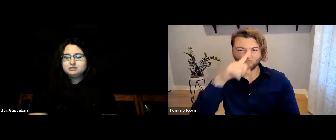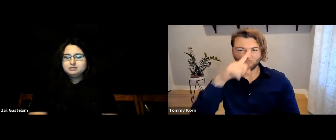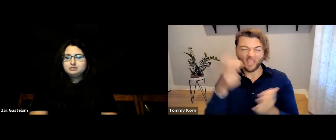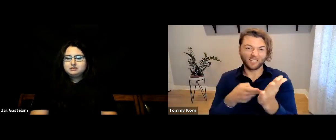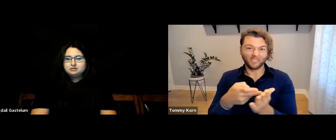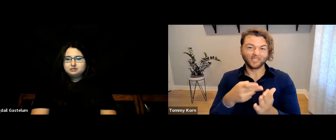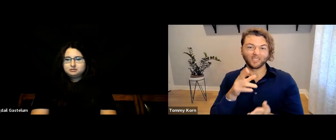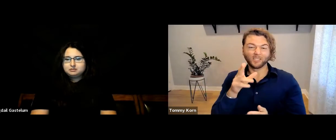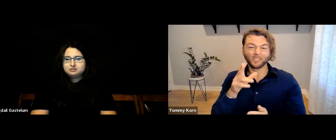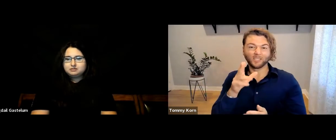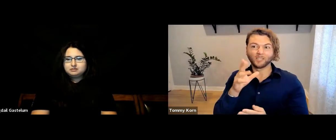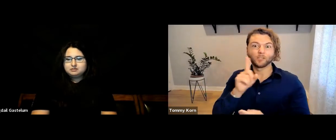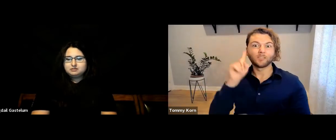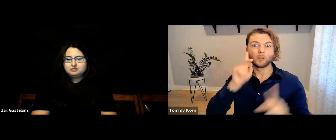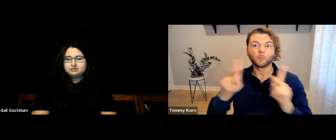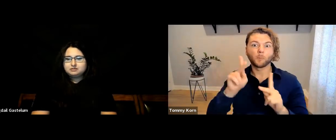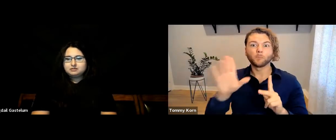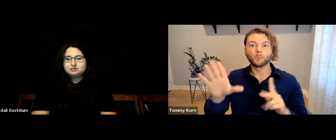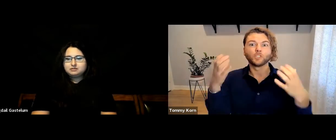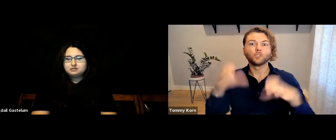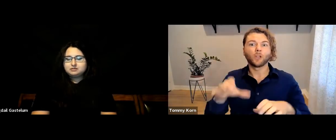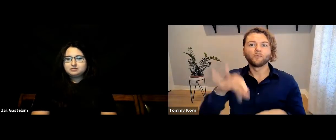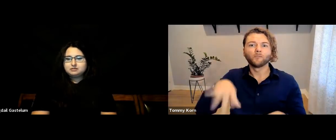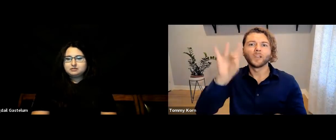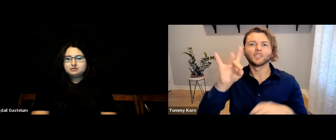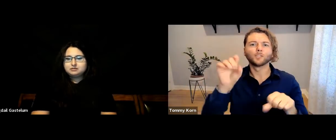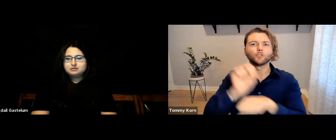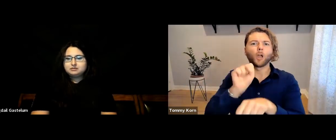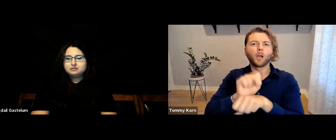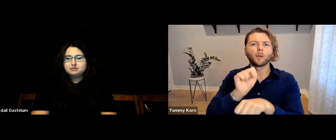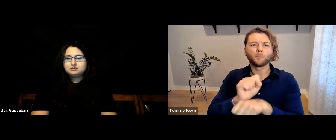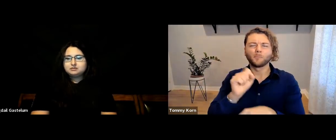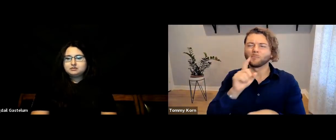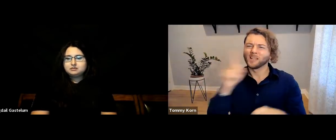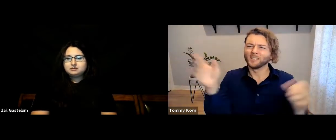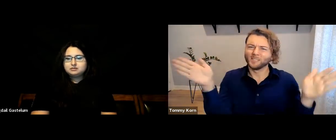We’re already disadvantaged